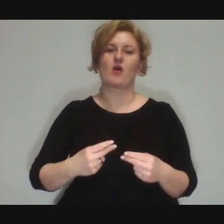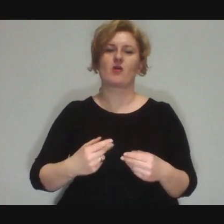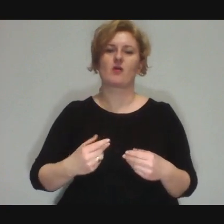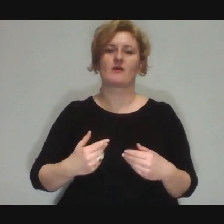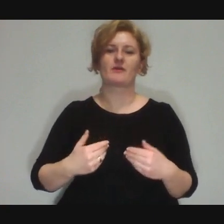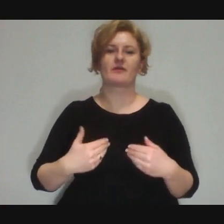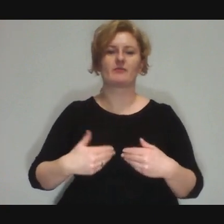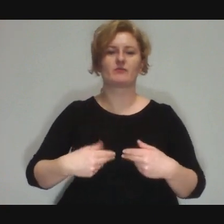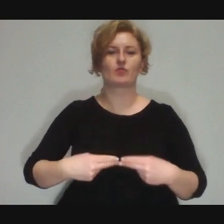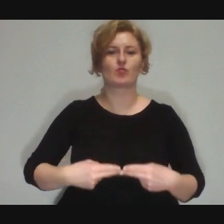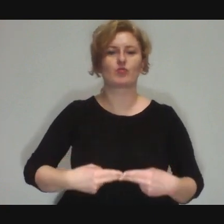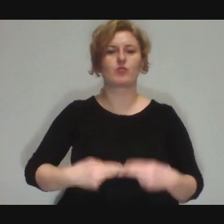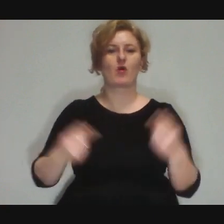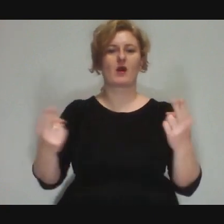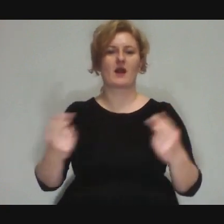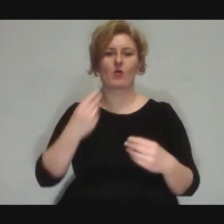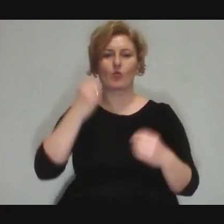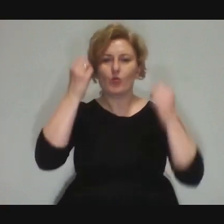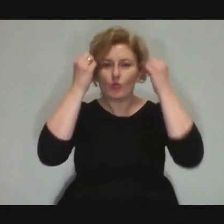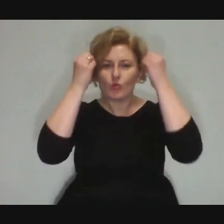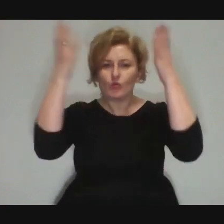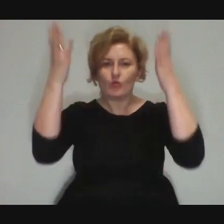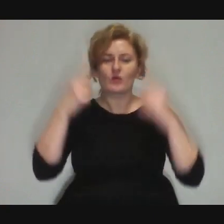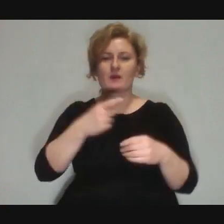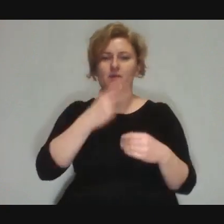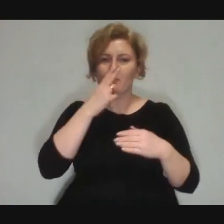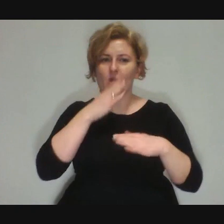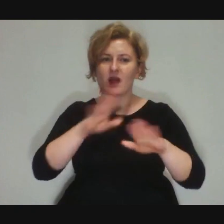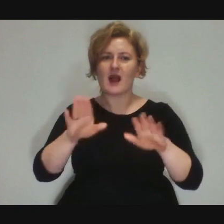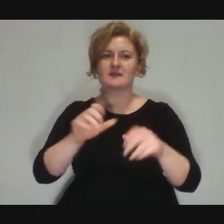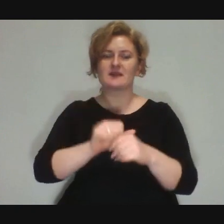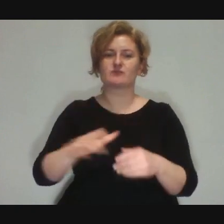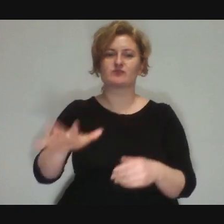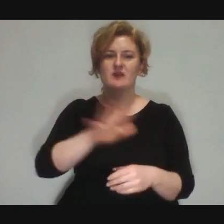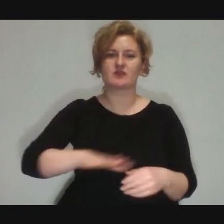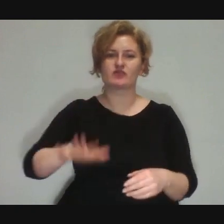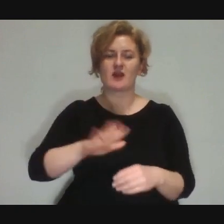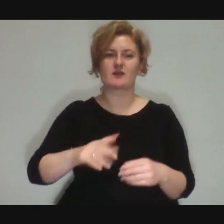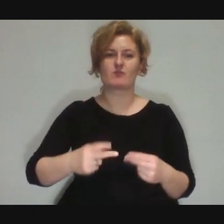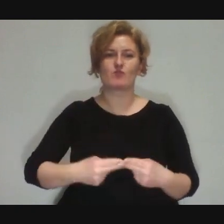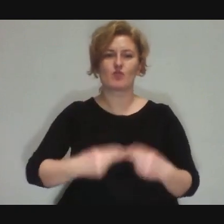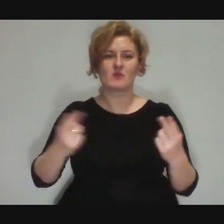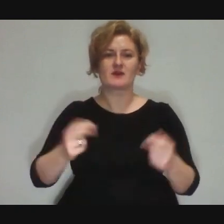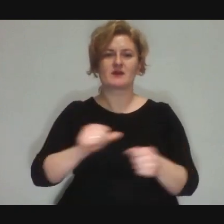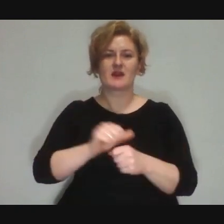because such shows are by definition in public space, they are free